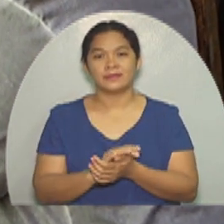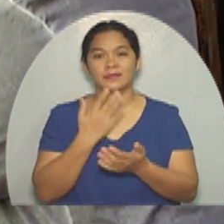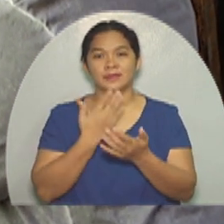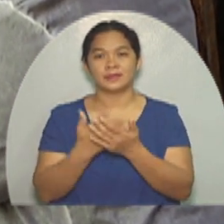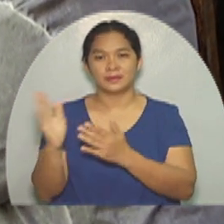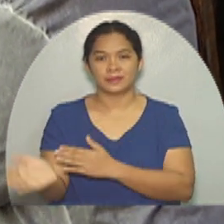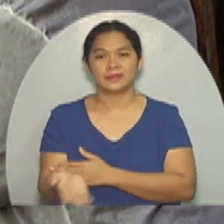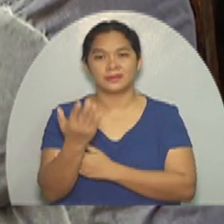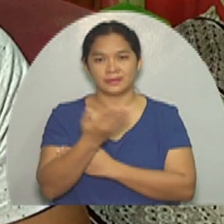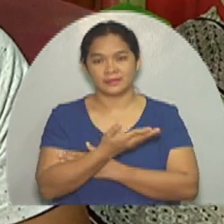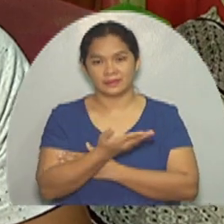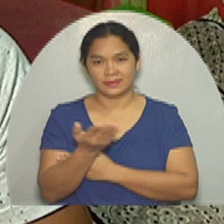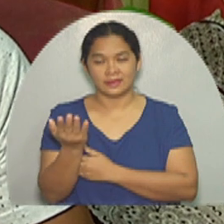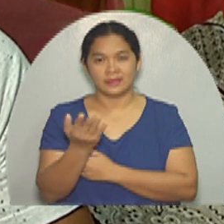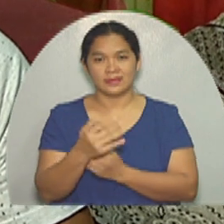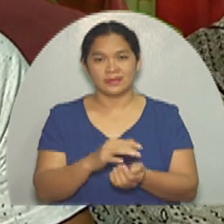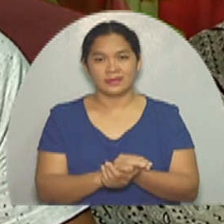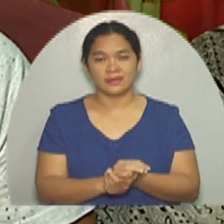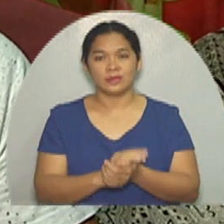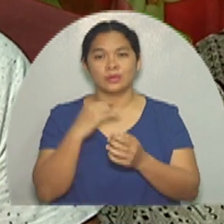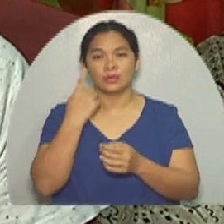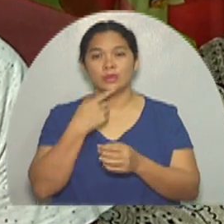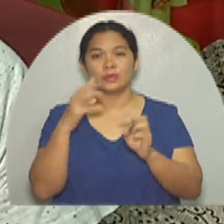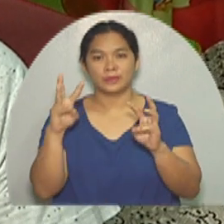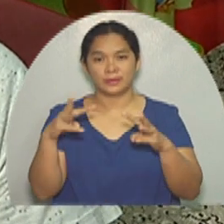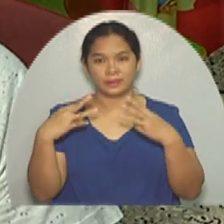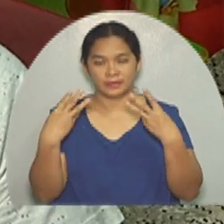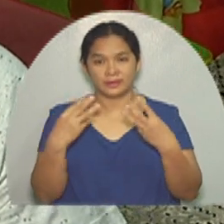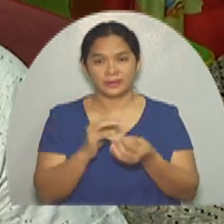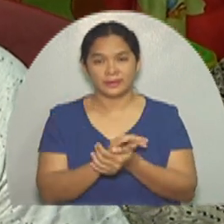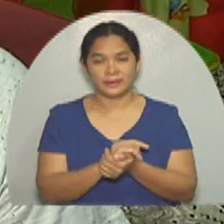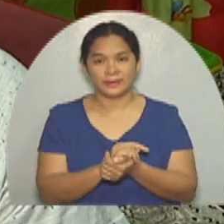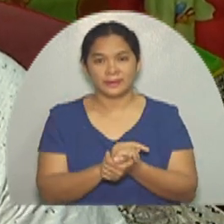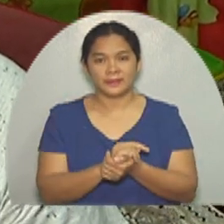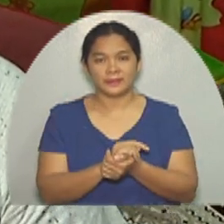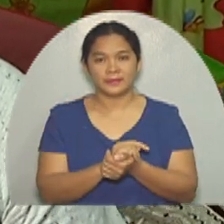Good morning everyone,